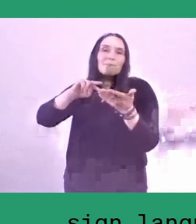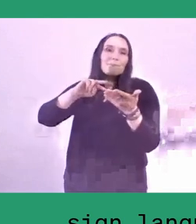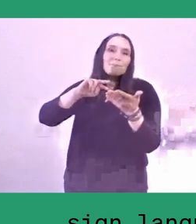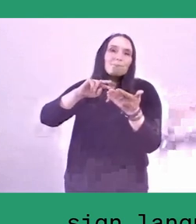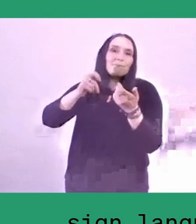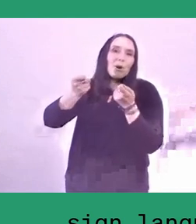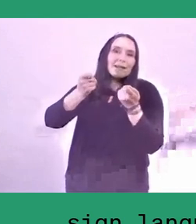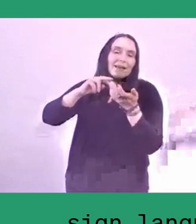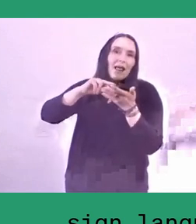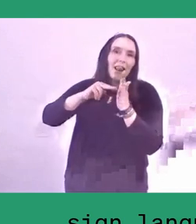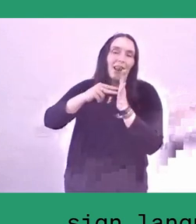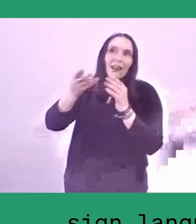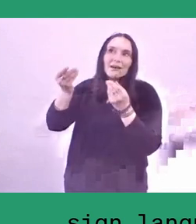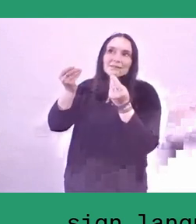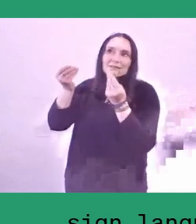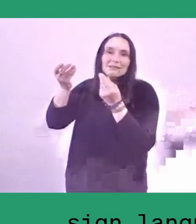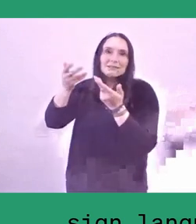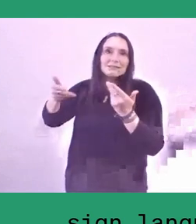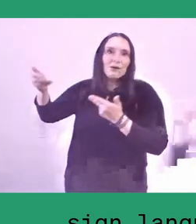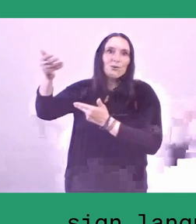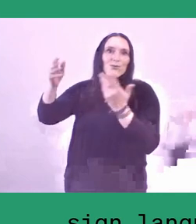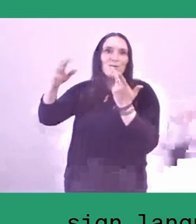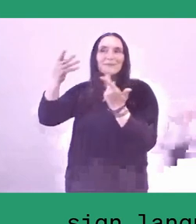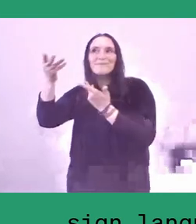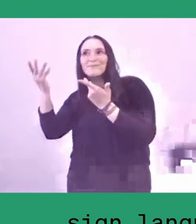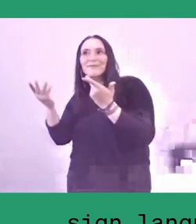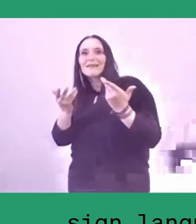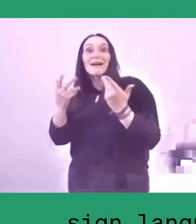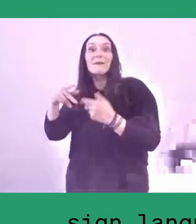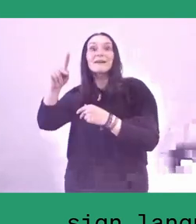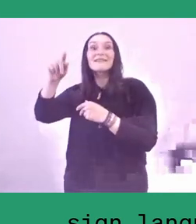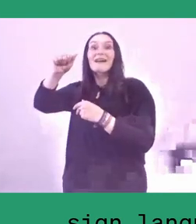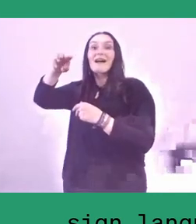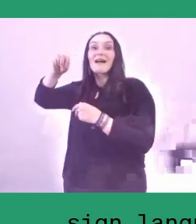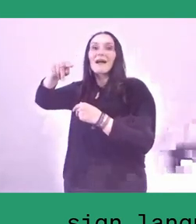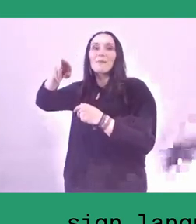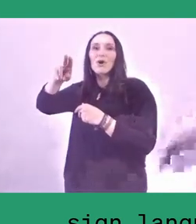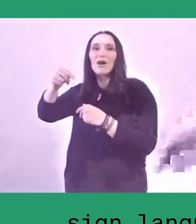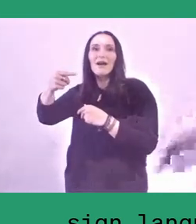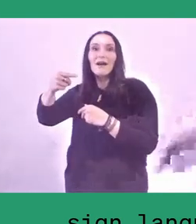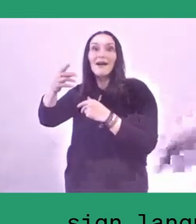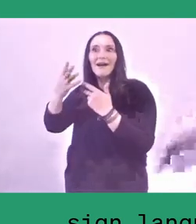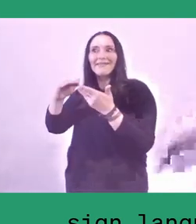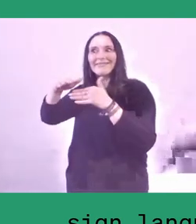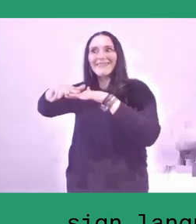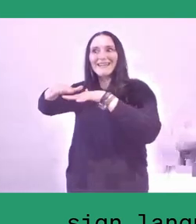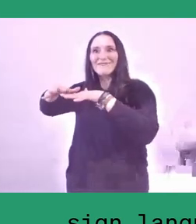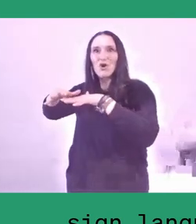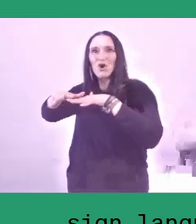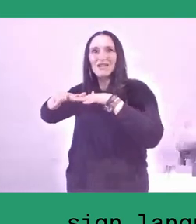Joining the social media kampung network is one solution. When one kampung has a problem, other kampungs offer strategies